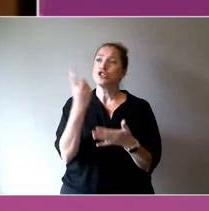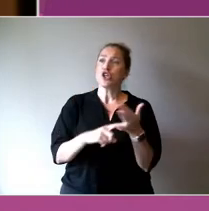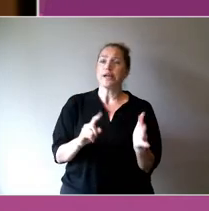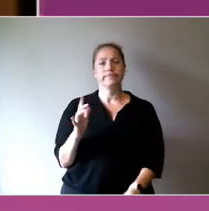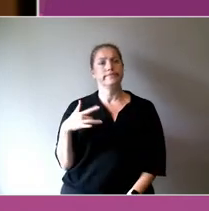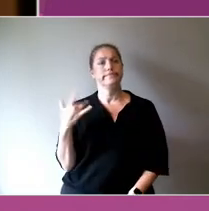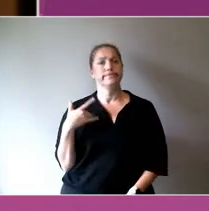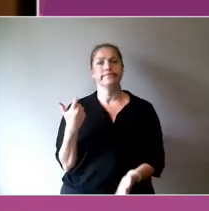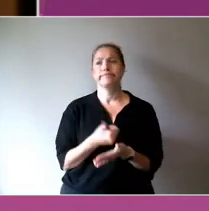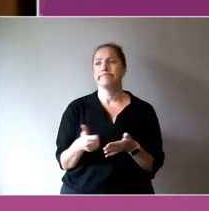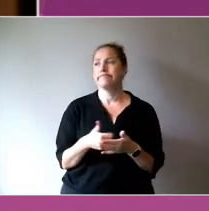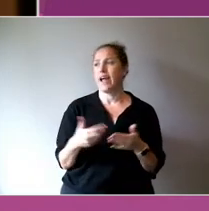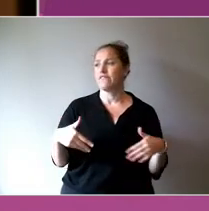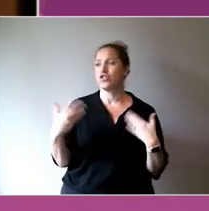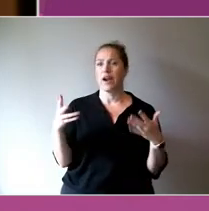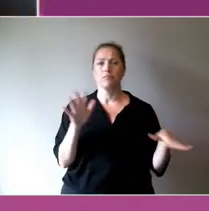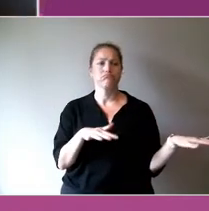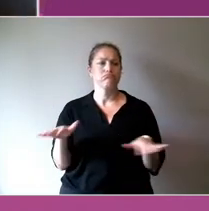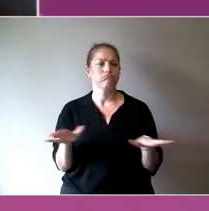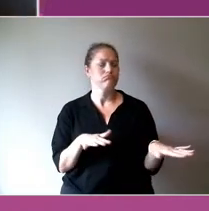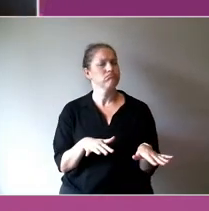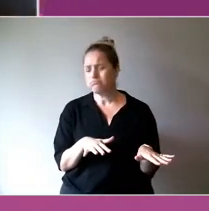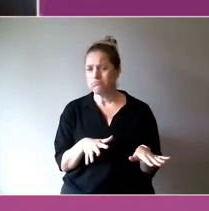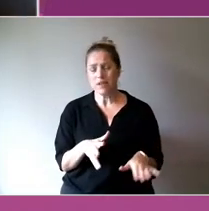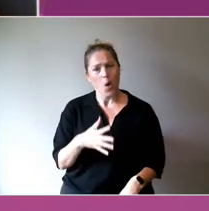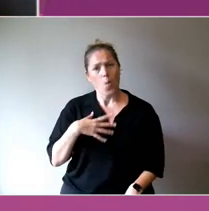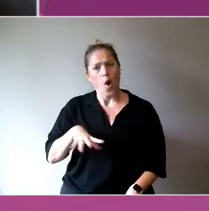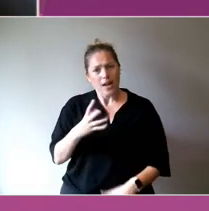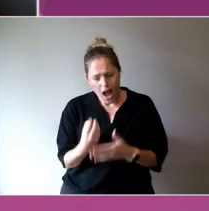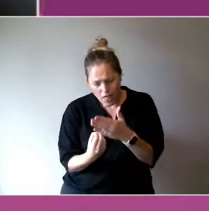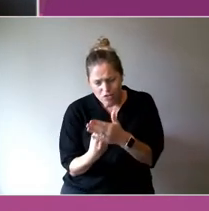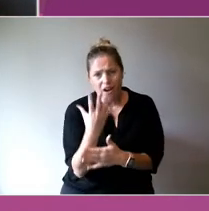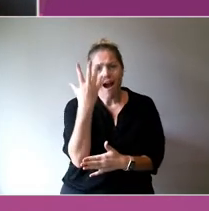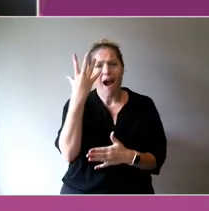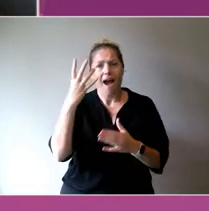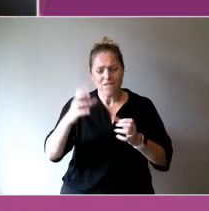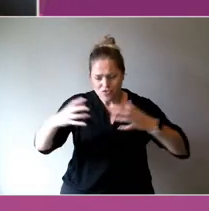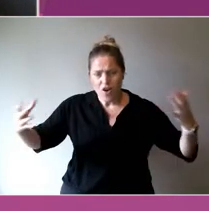Words I believe are actually coined by you, Rachel, which is very impressive.